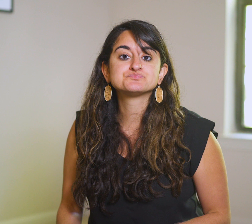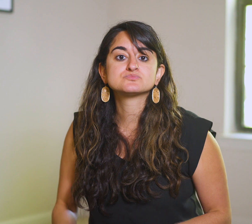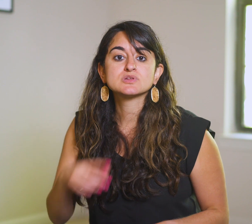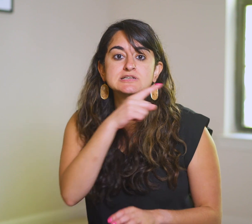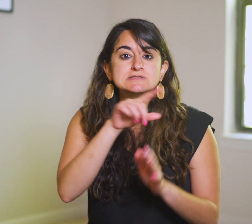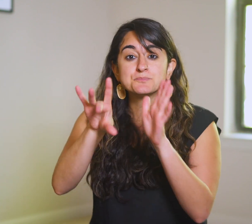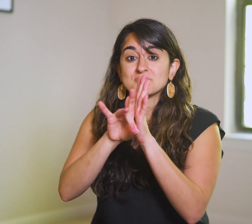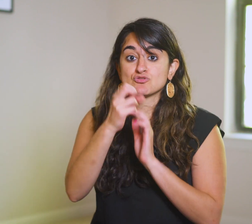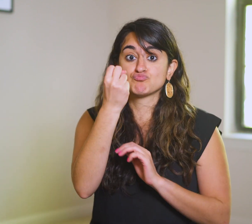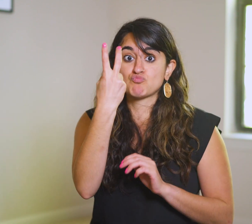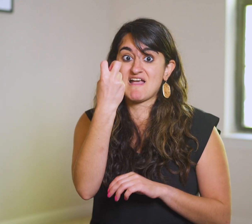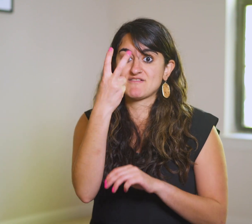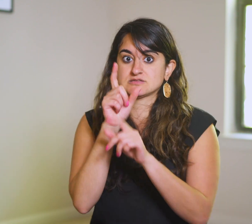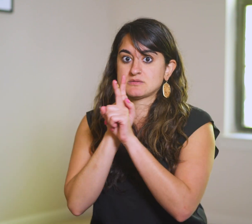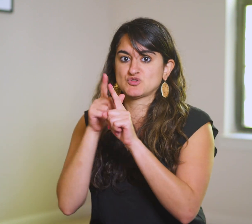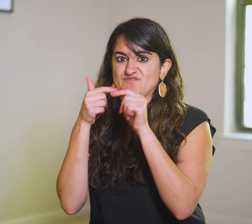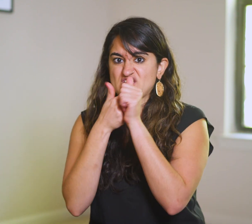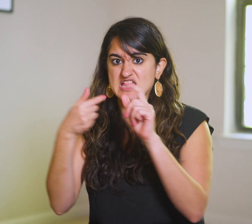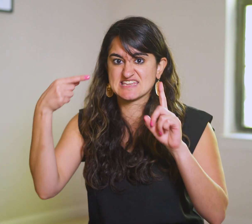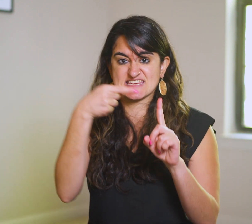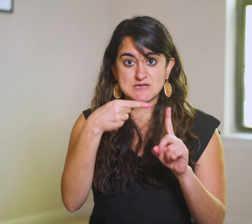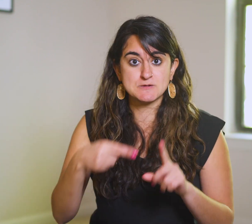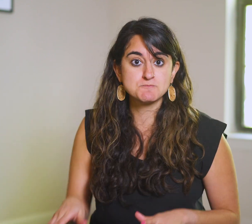He handpicks 12 disciples to follow Him closely